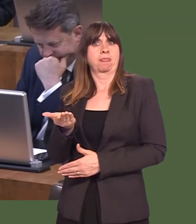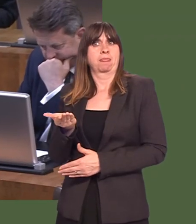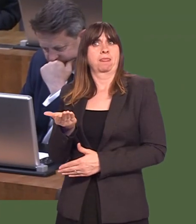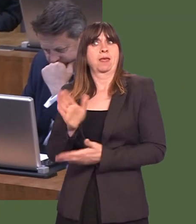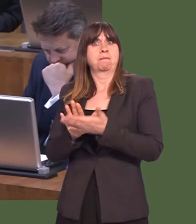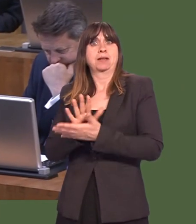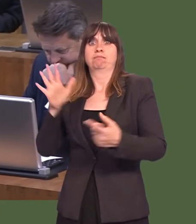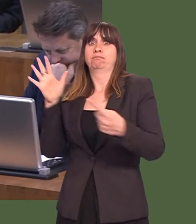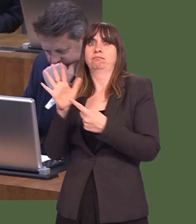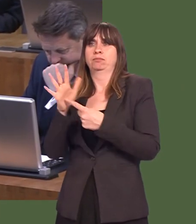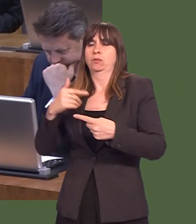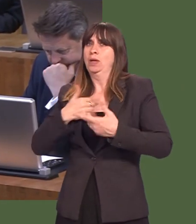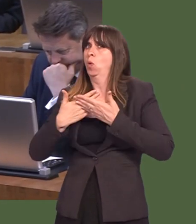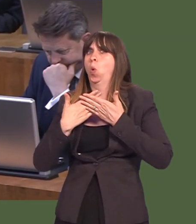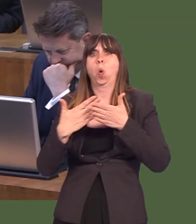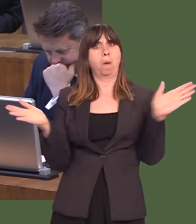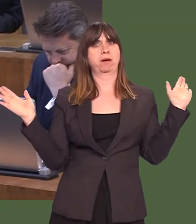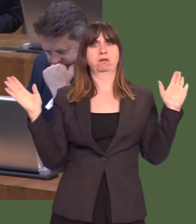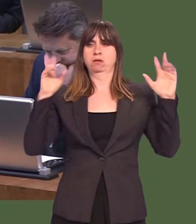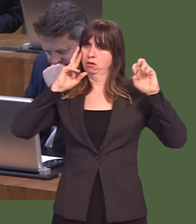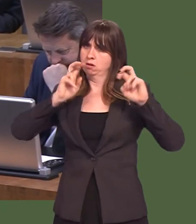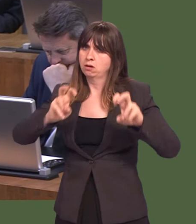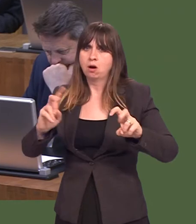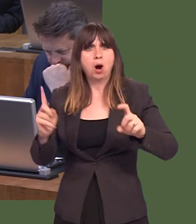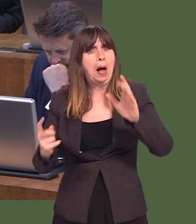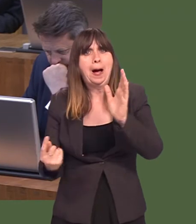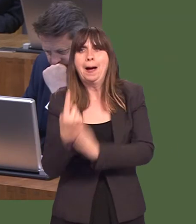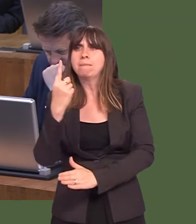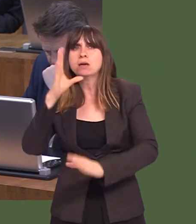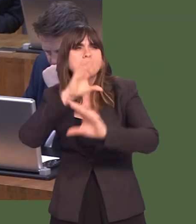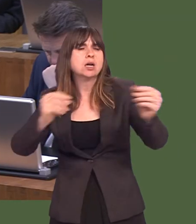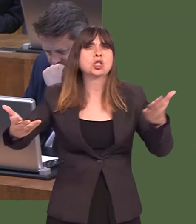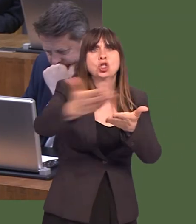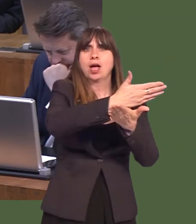Itís hugely important that there is as much transparency as possible, and that as much